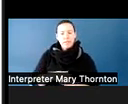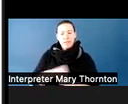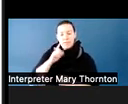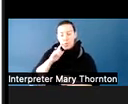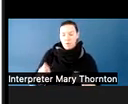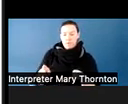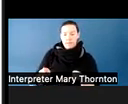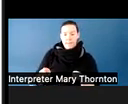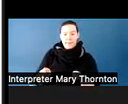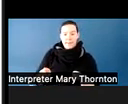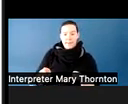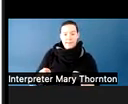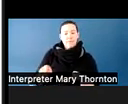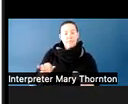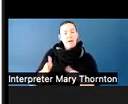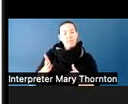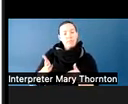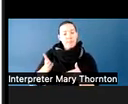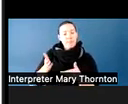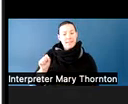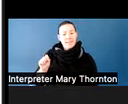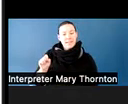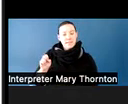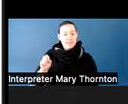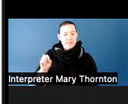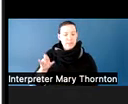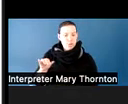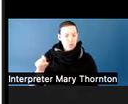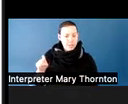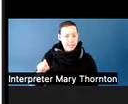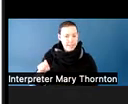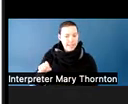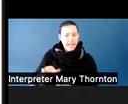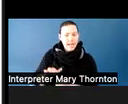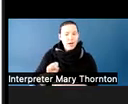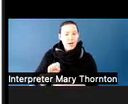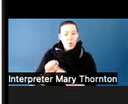we work with you so that you can get your sensory need met, but also that I can teach this class.